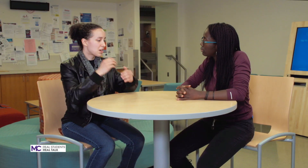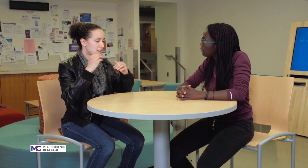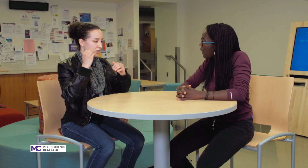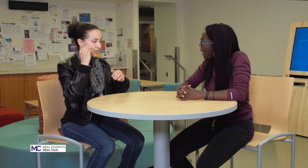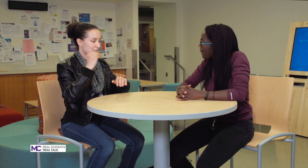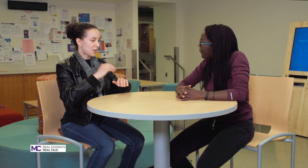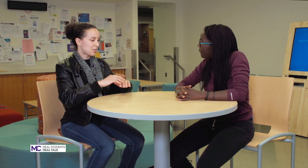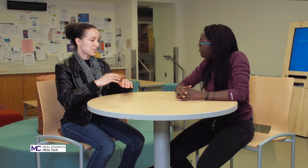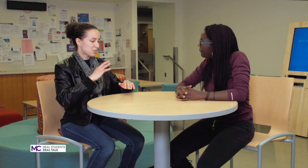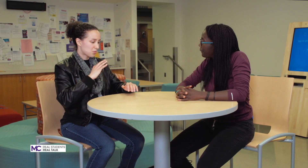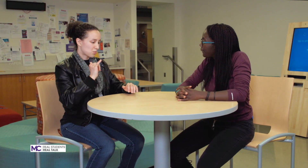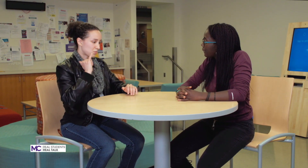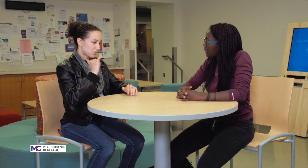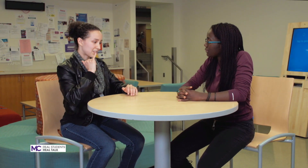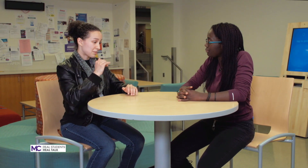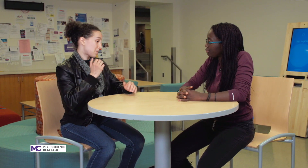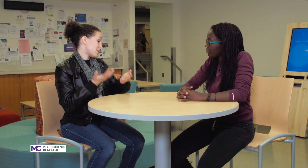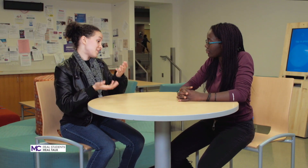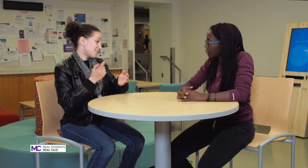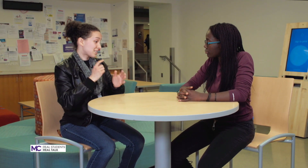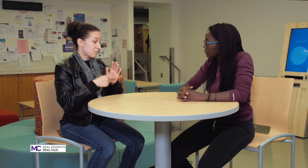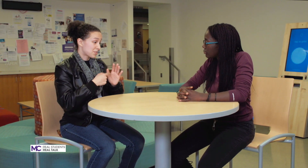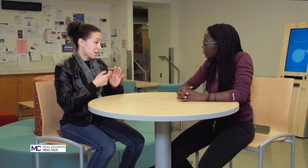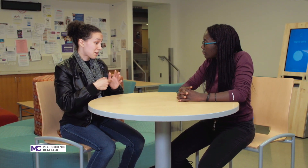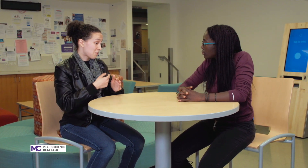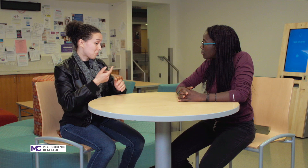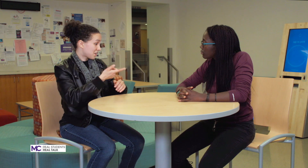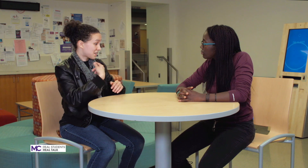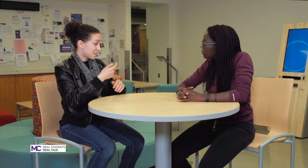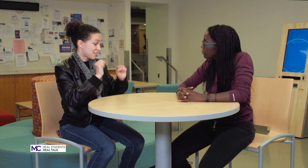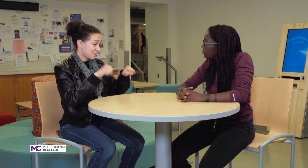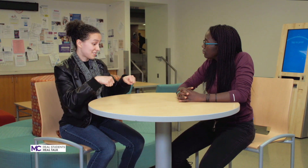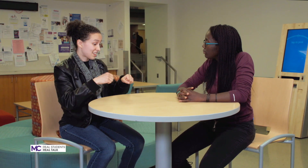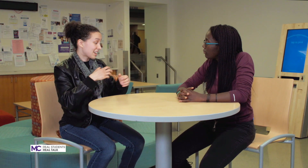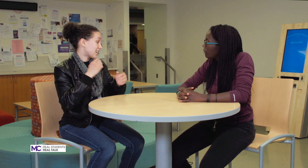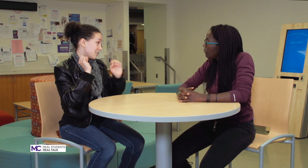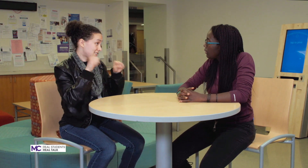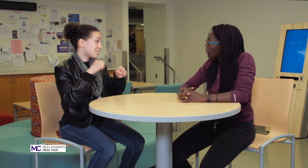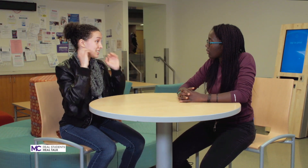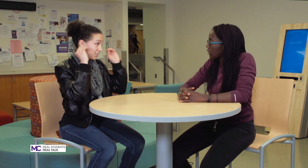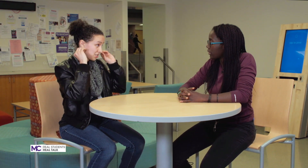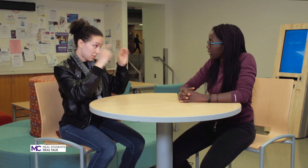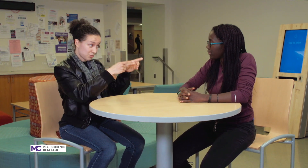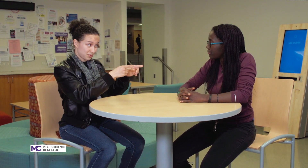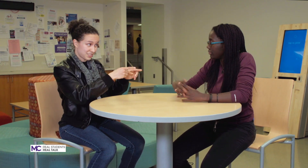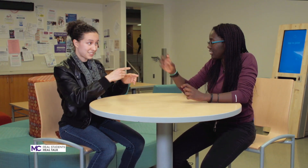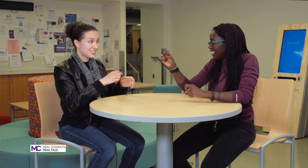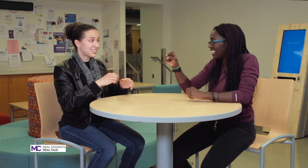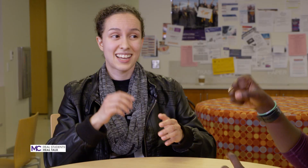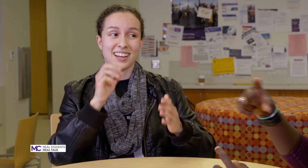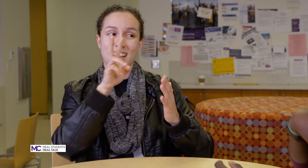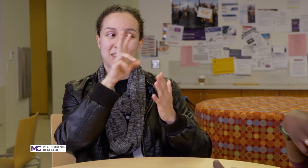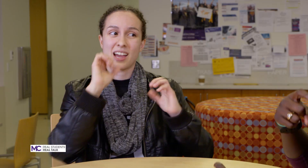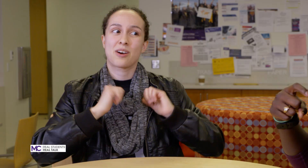that's cool like maybe sometime we can like I can teach you yeah I had it how